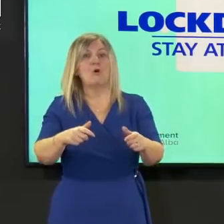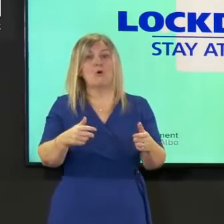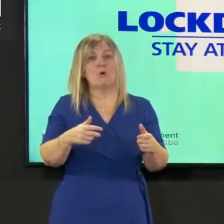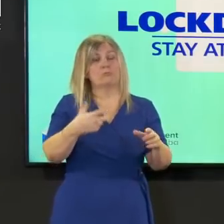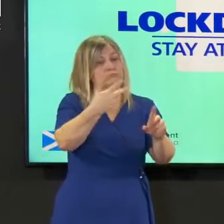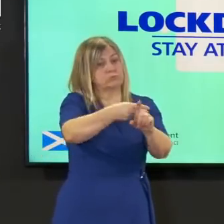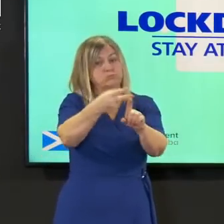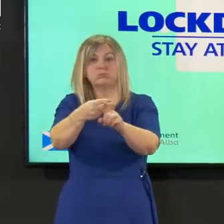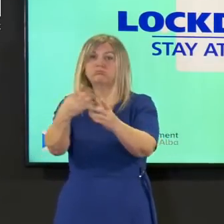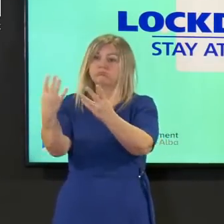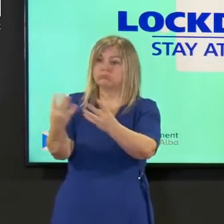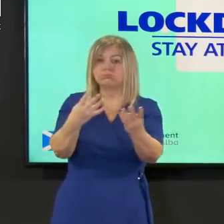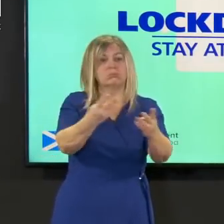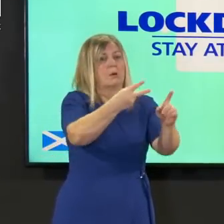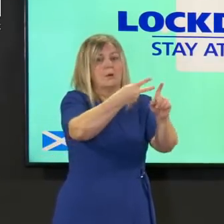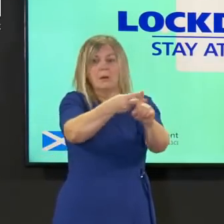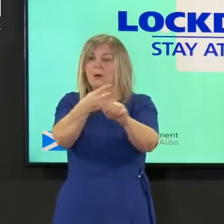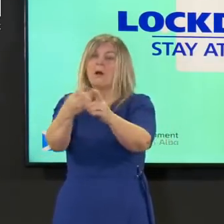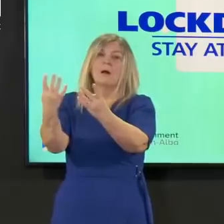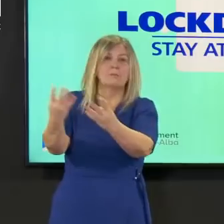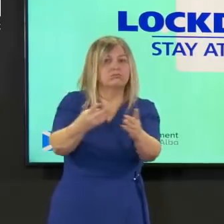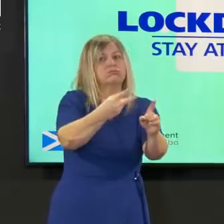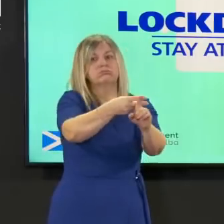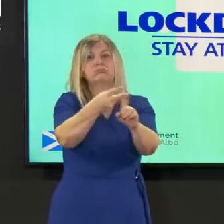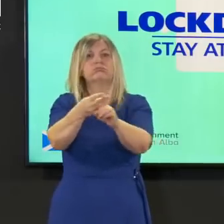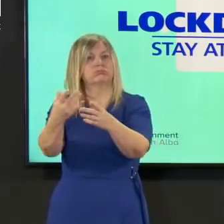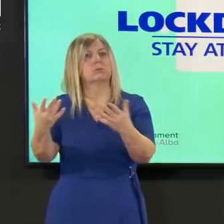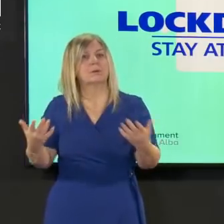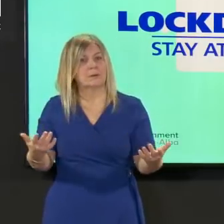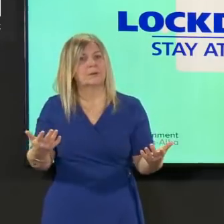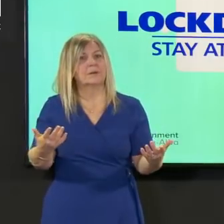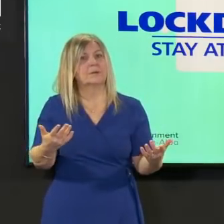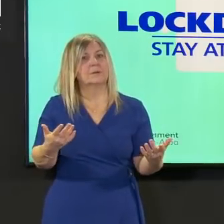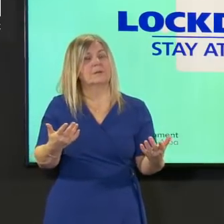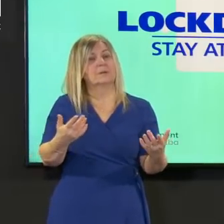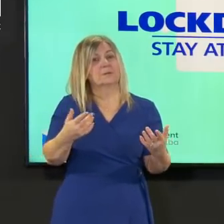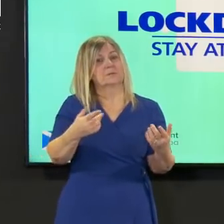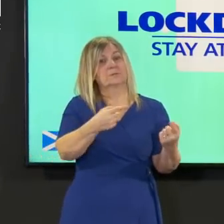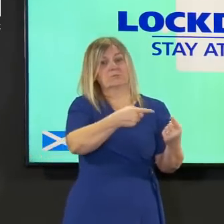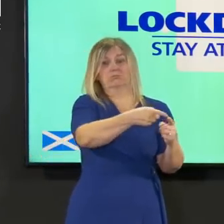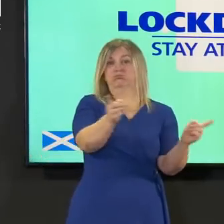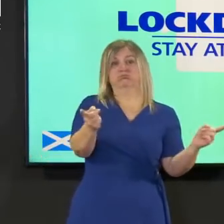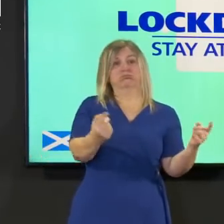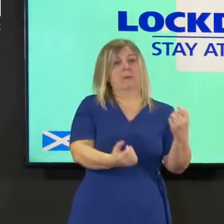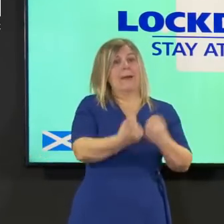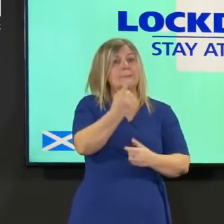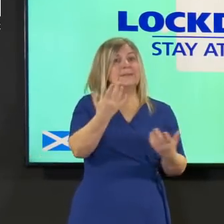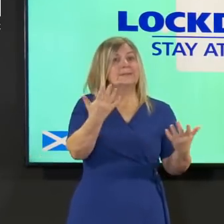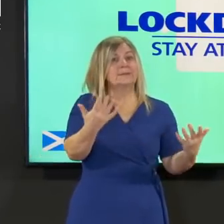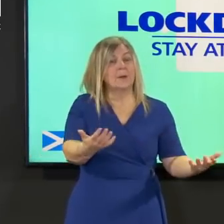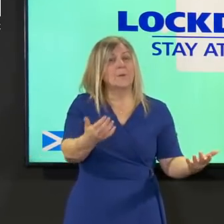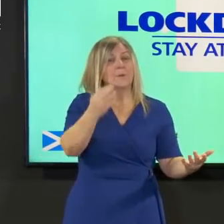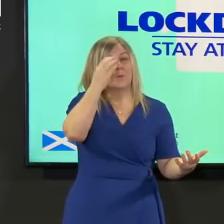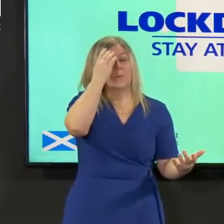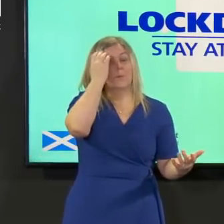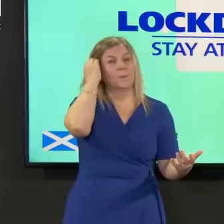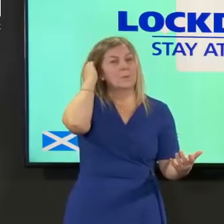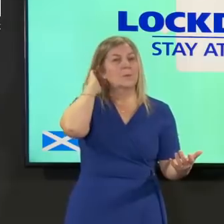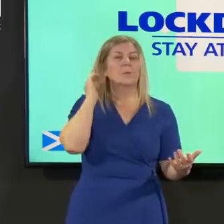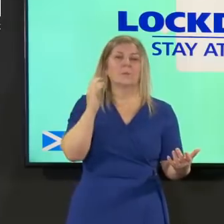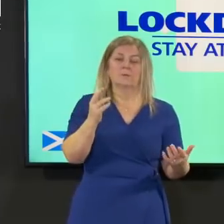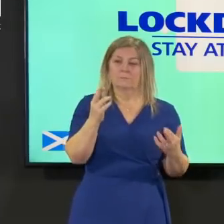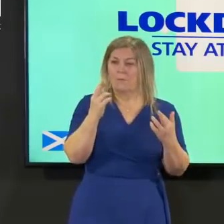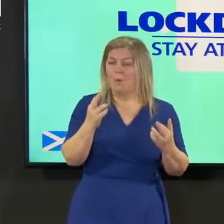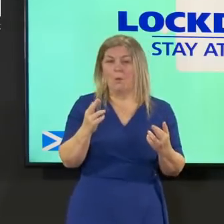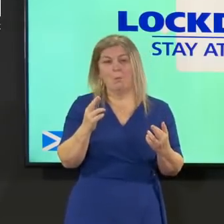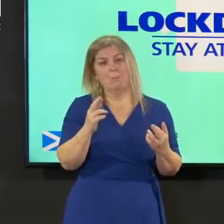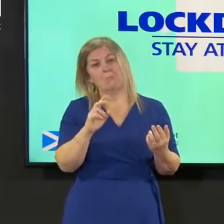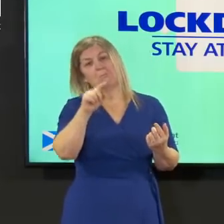in and we can ramp it up yet again as all of that happens then we hope that by that uh date in april